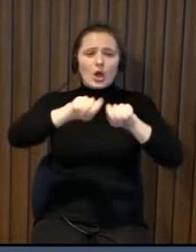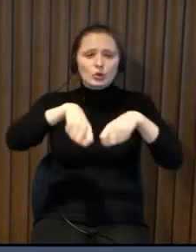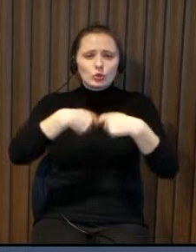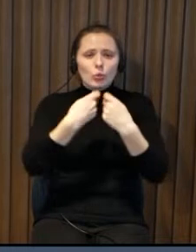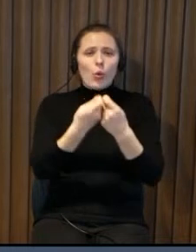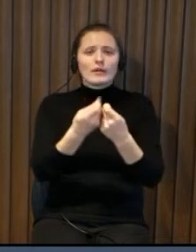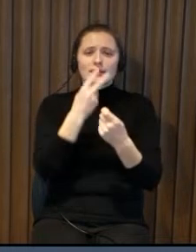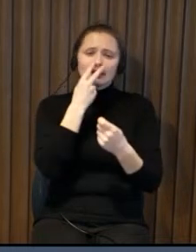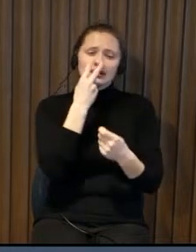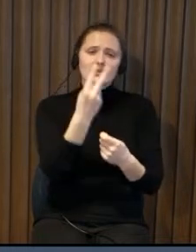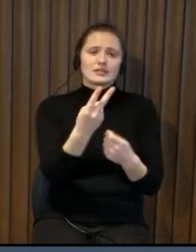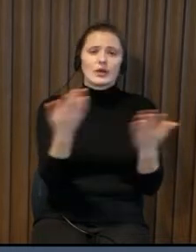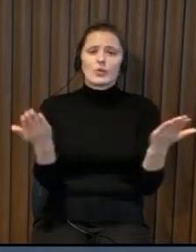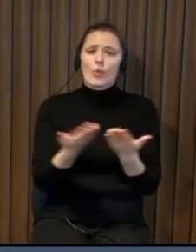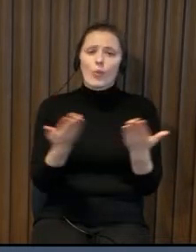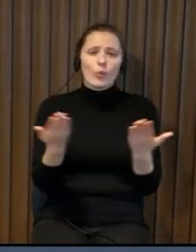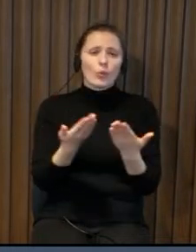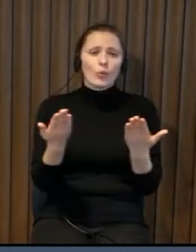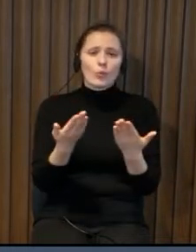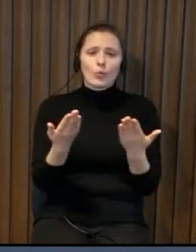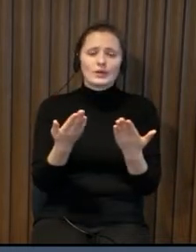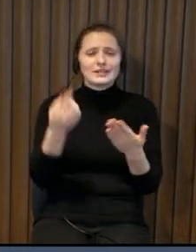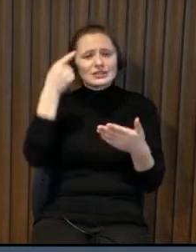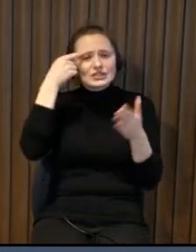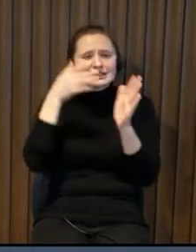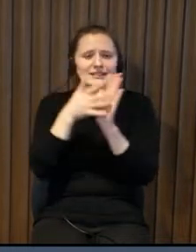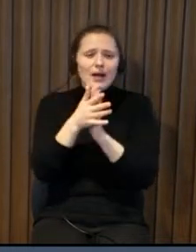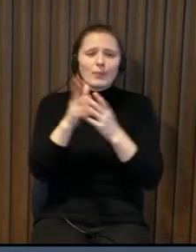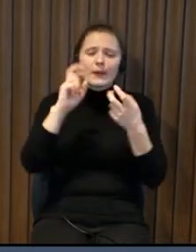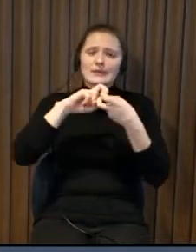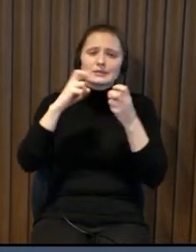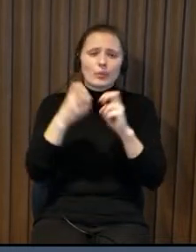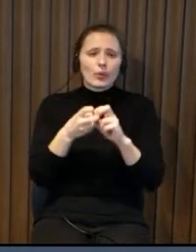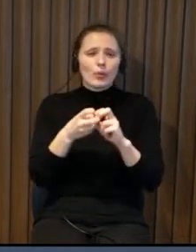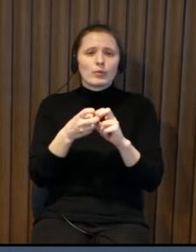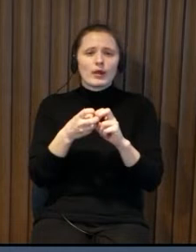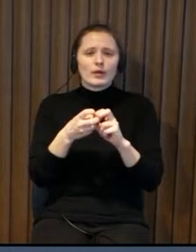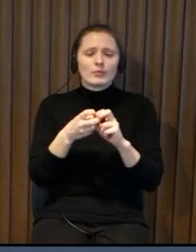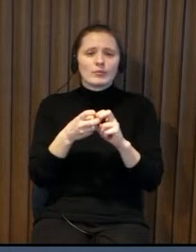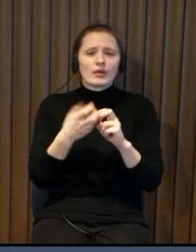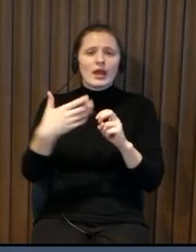so therefore i would like to go through this and give an insight for you to understand